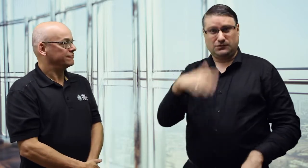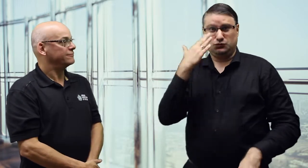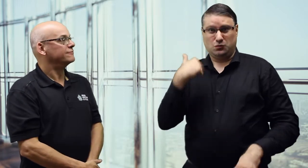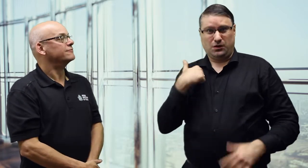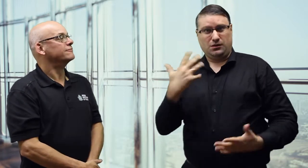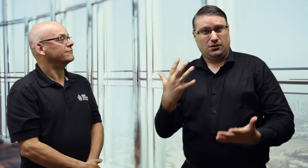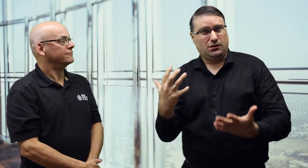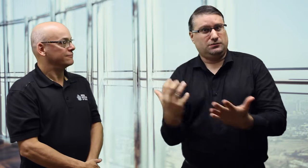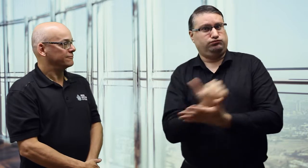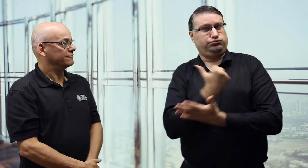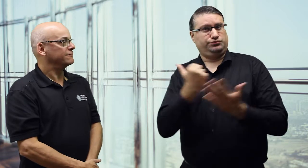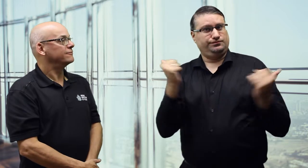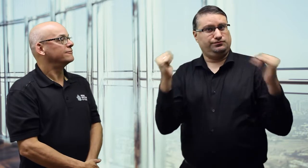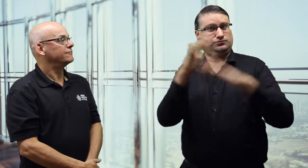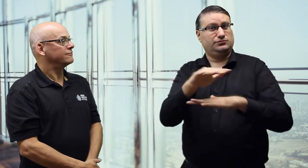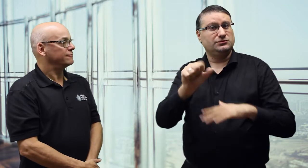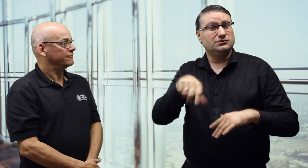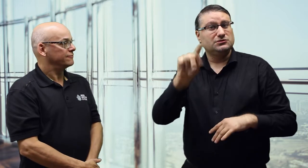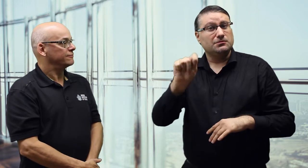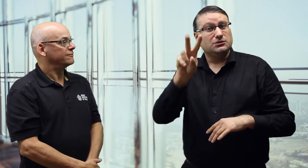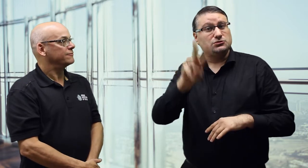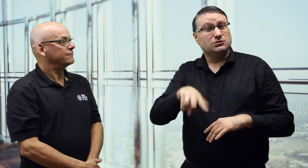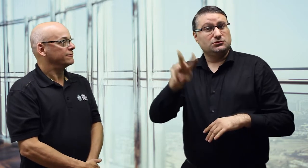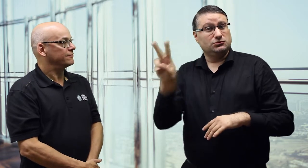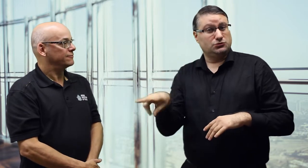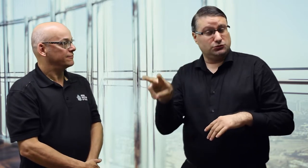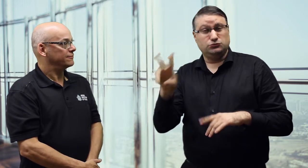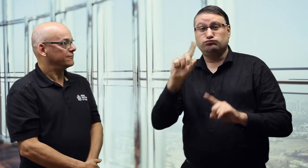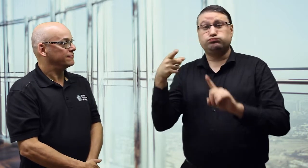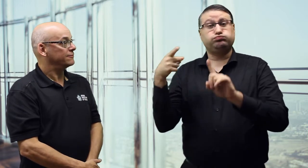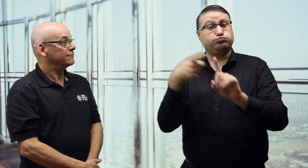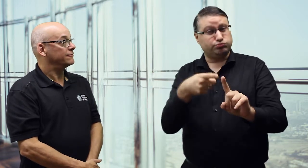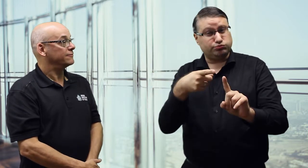This is why we needed to have a rally on September 22nd at the Parliament Hill in Ottawa.